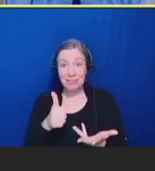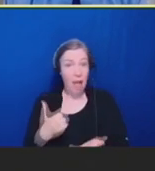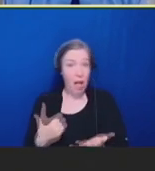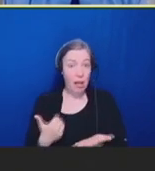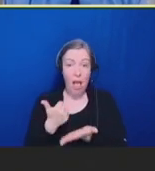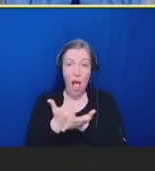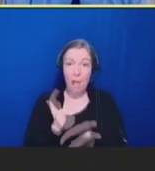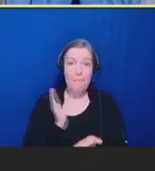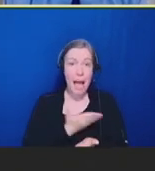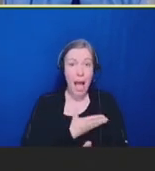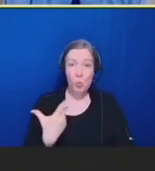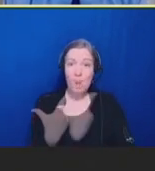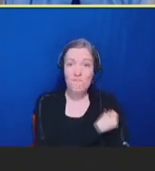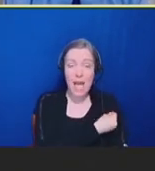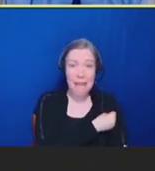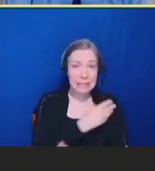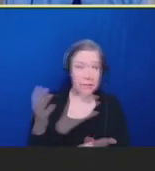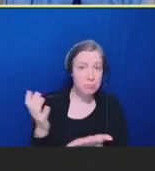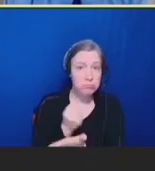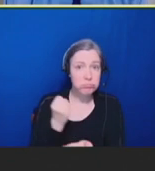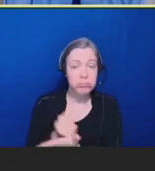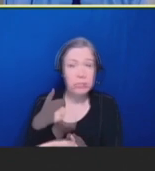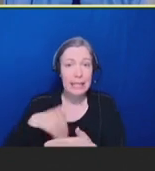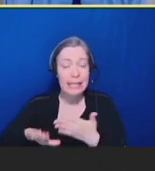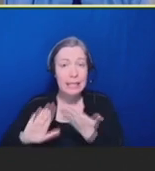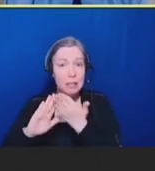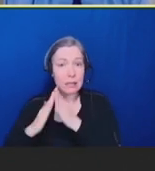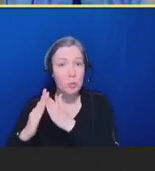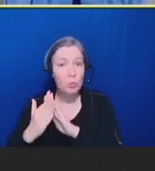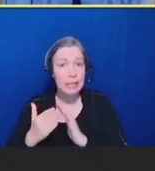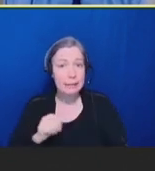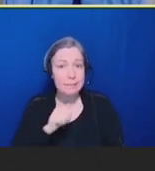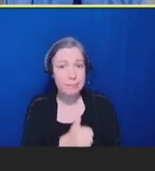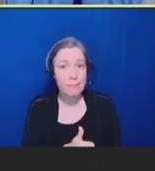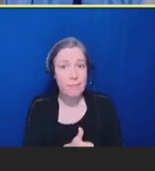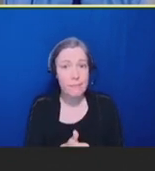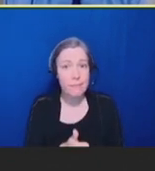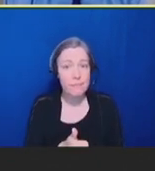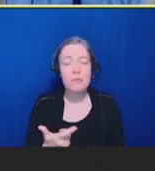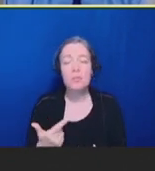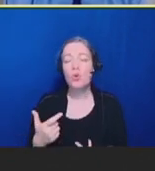So, I think we, again, need to make sure that we're providing ample opportunities for education